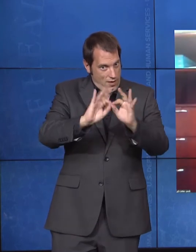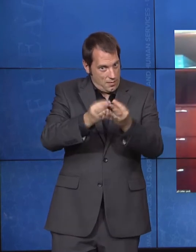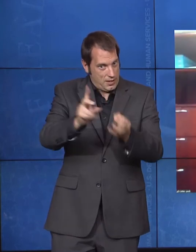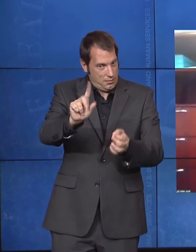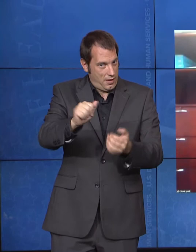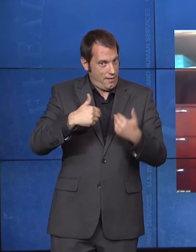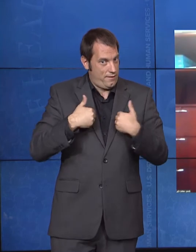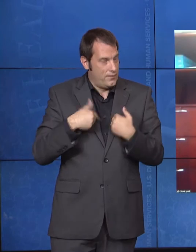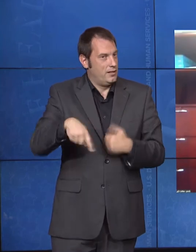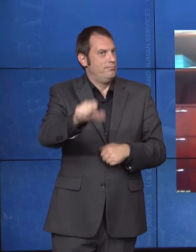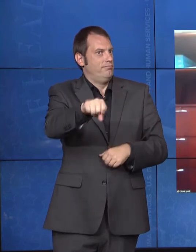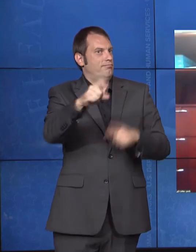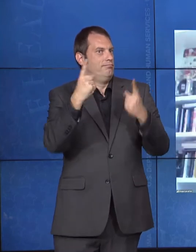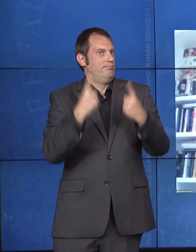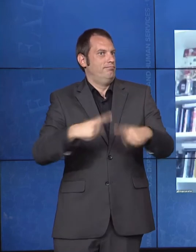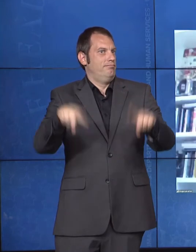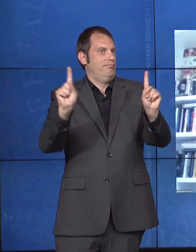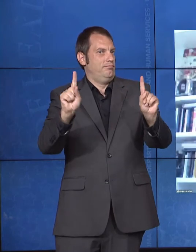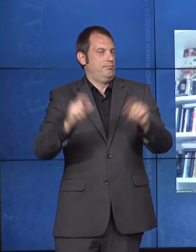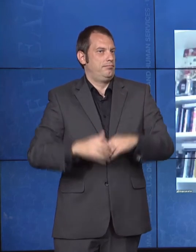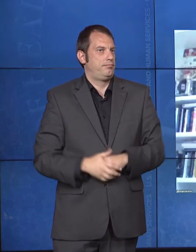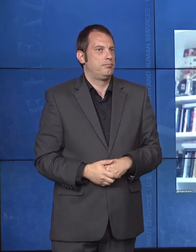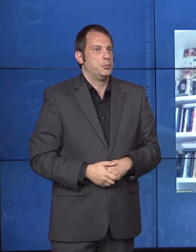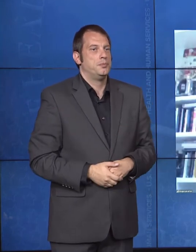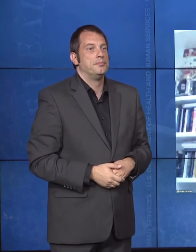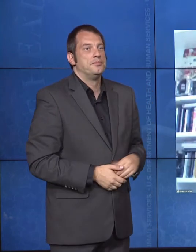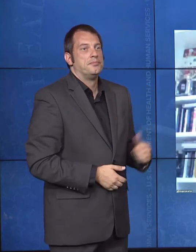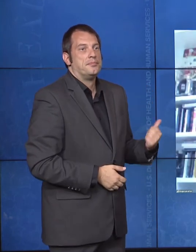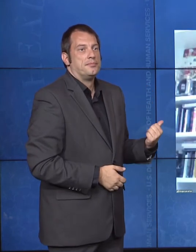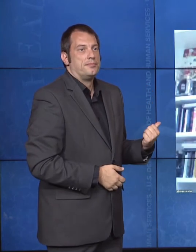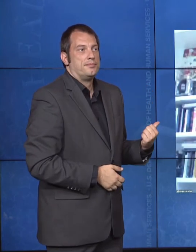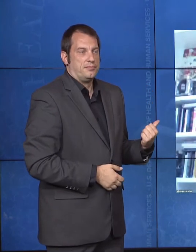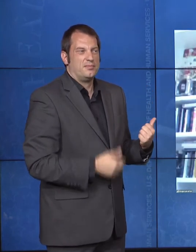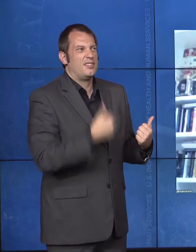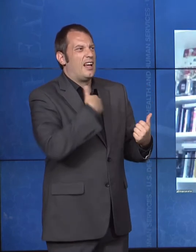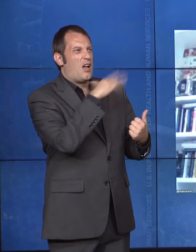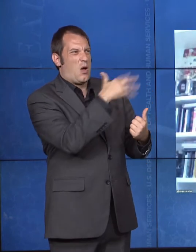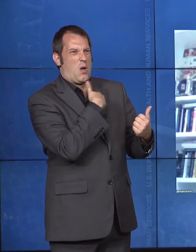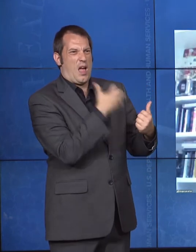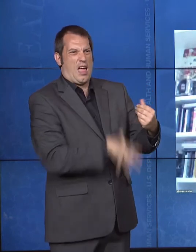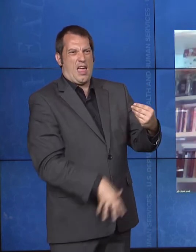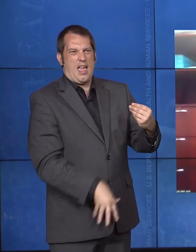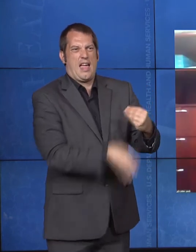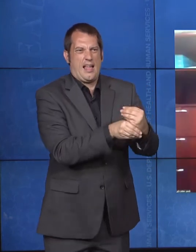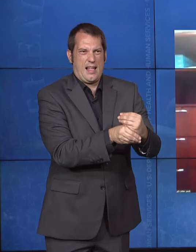efforts of highlighting the issue of integration under Olmstead, making sure it's a restrictive